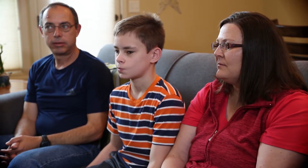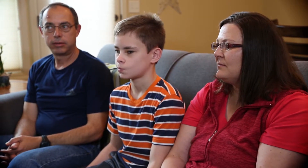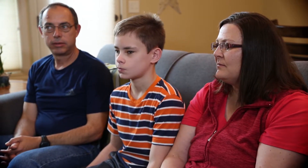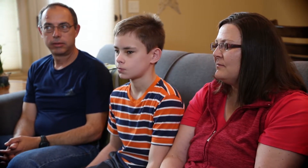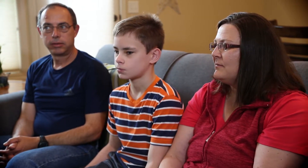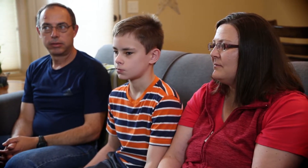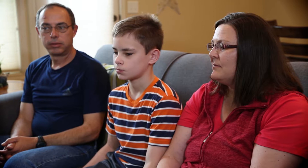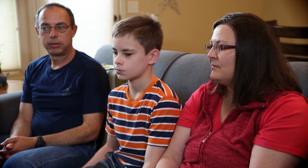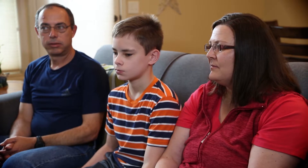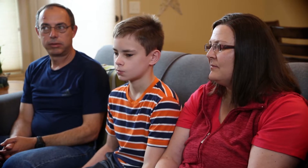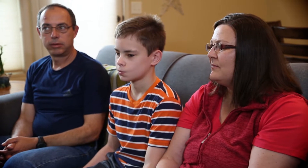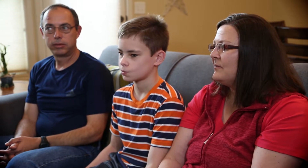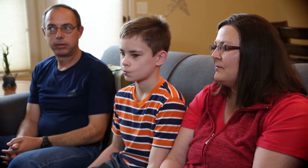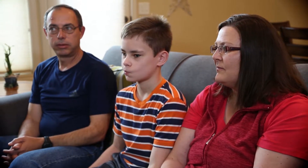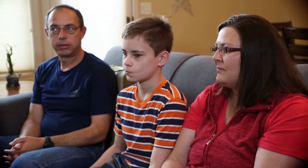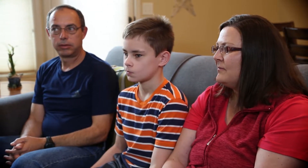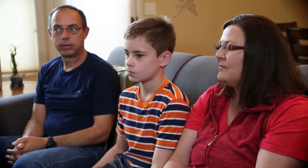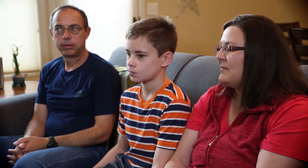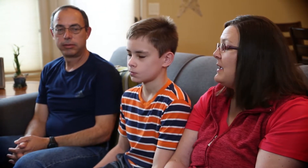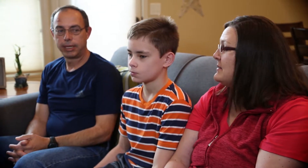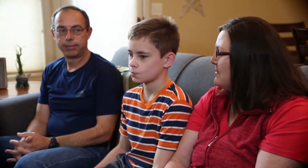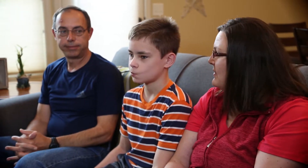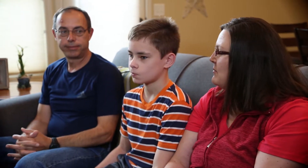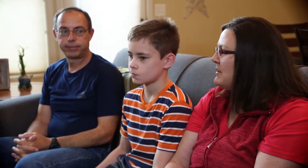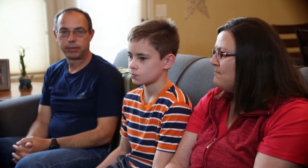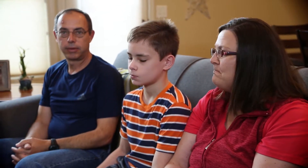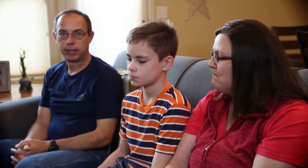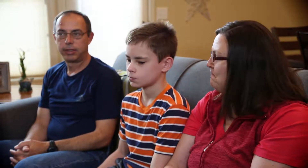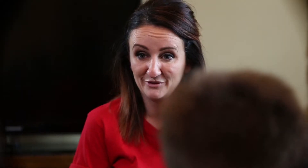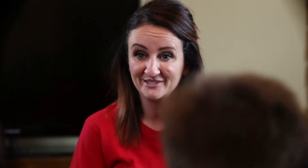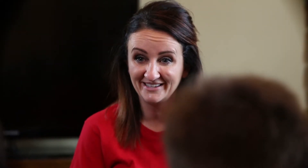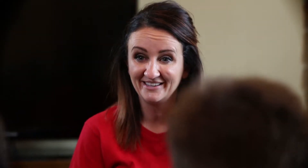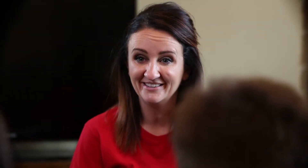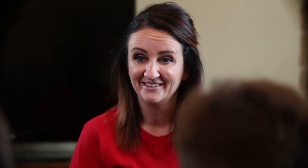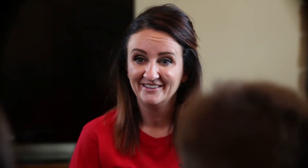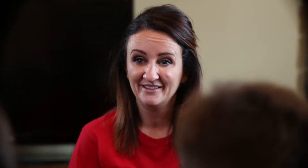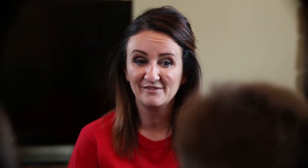have also started learning some signs as well? Yes. Have you seen his